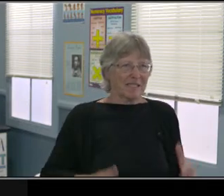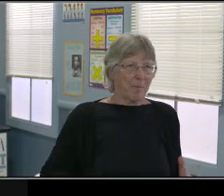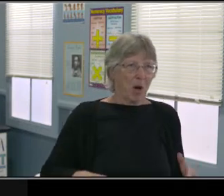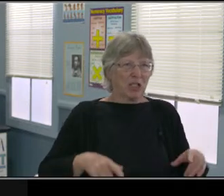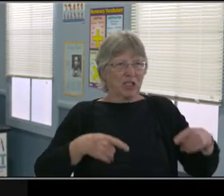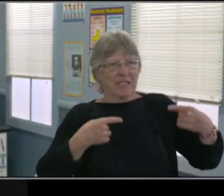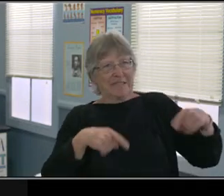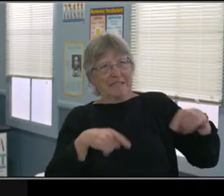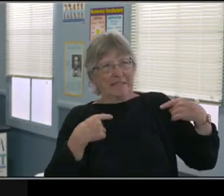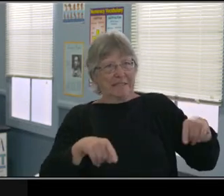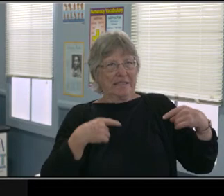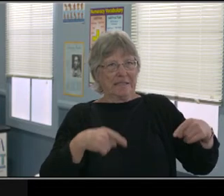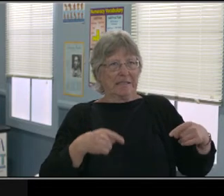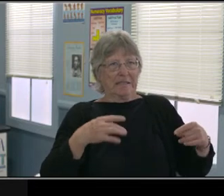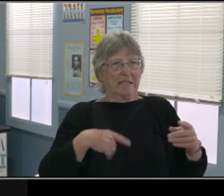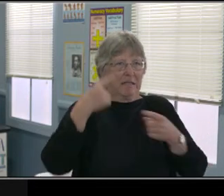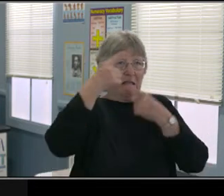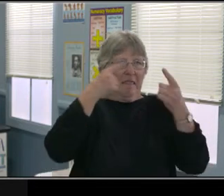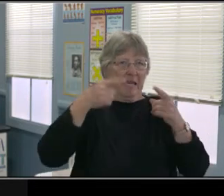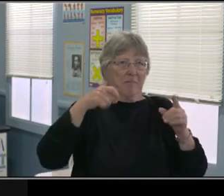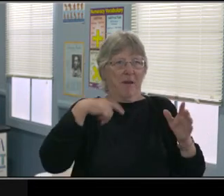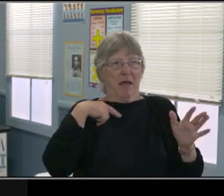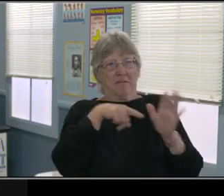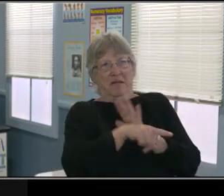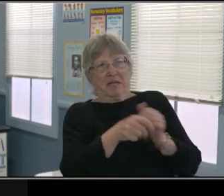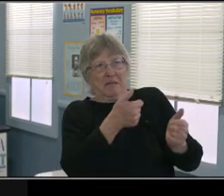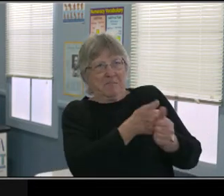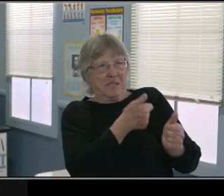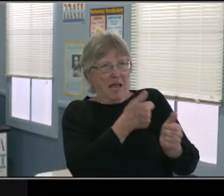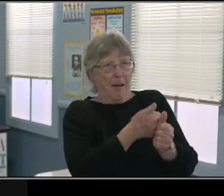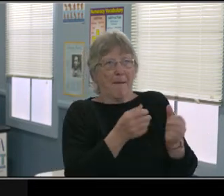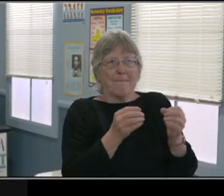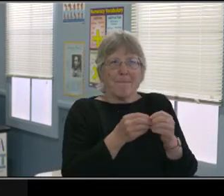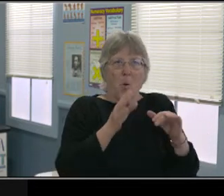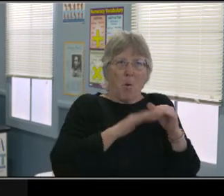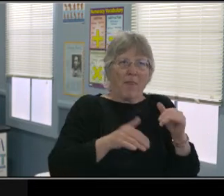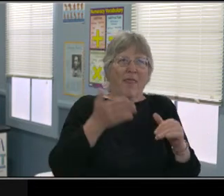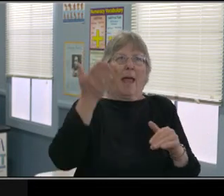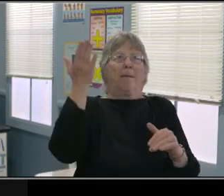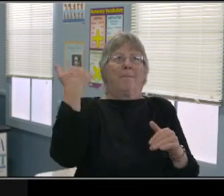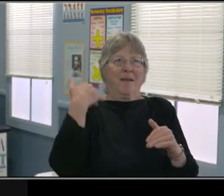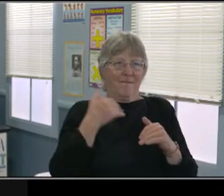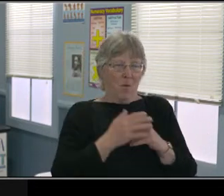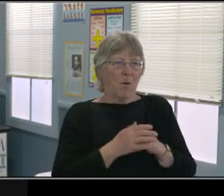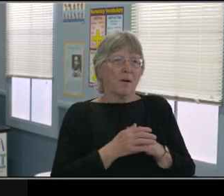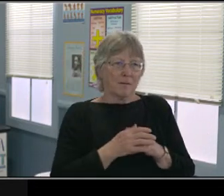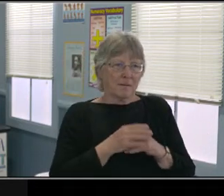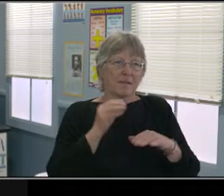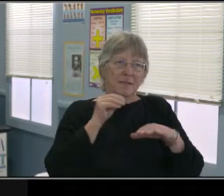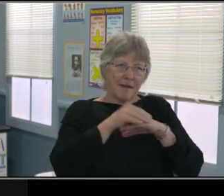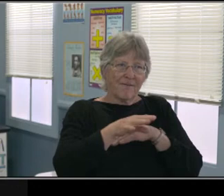or how to communicate or how to do core math, right? If a parent's not really doing that all the time